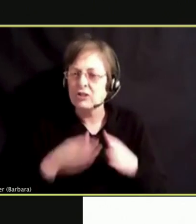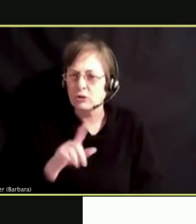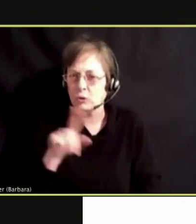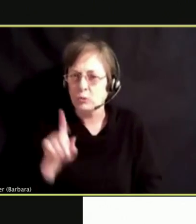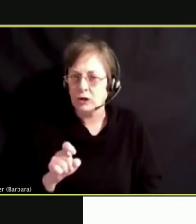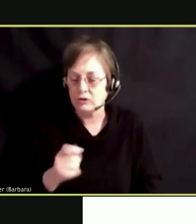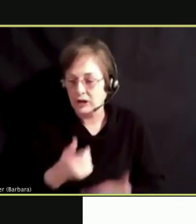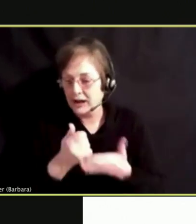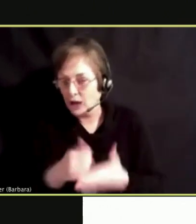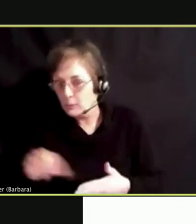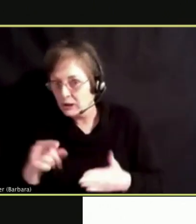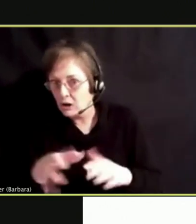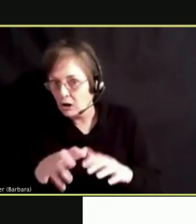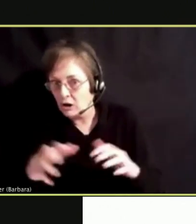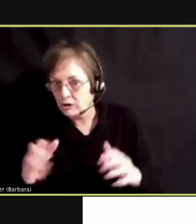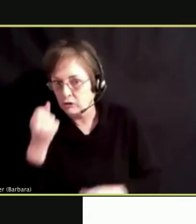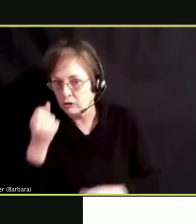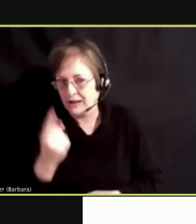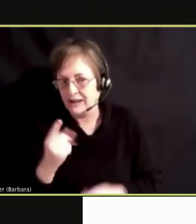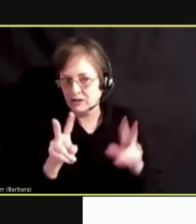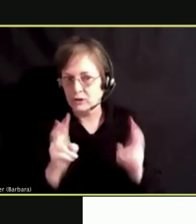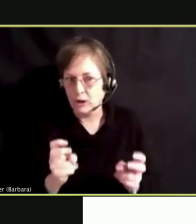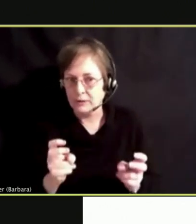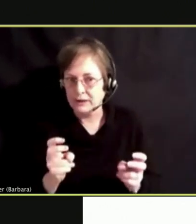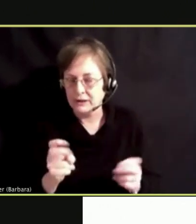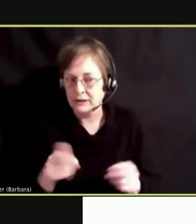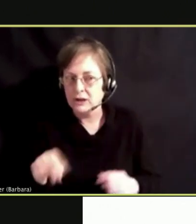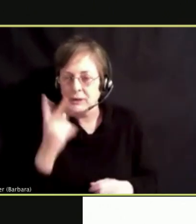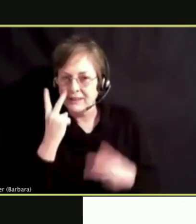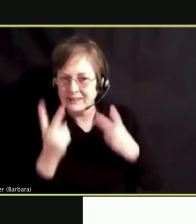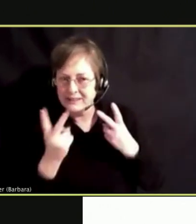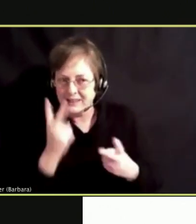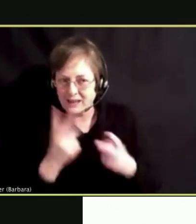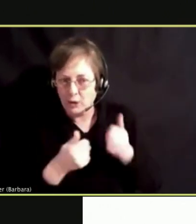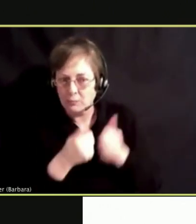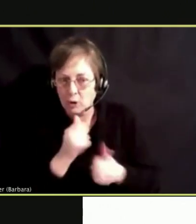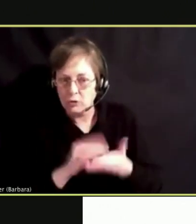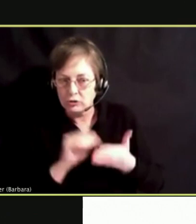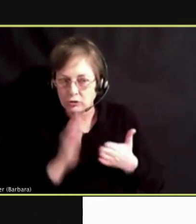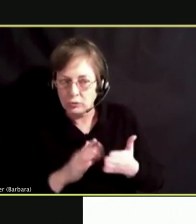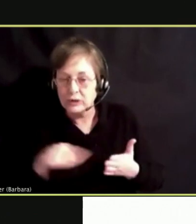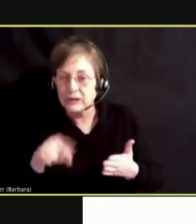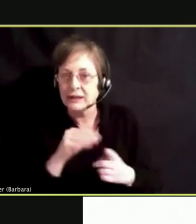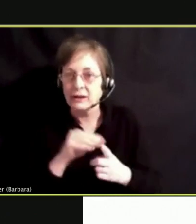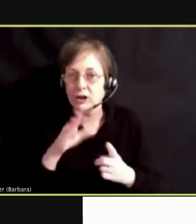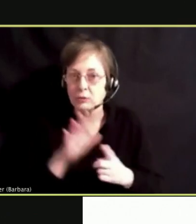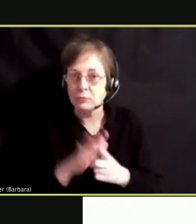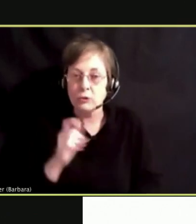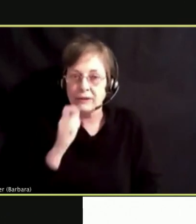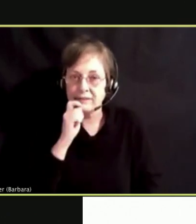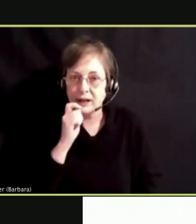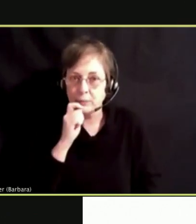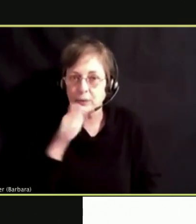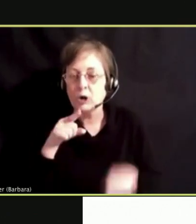UNDERSTAND THE TOPIC TODAY. WE SEE A MAJORITY OF STUDENTS EXPOSED TO VAPING IN MIDDLE SCHOOL.